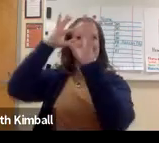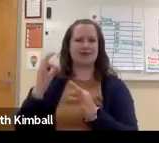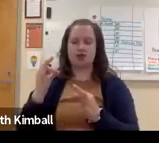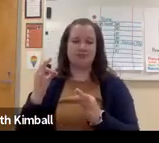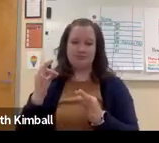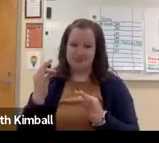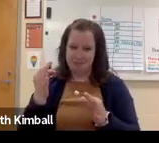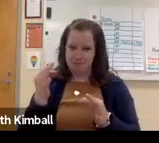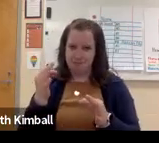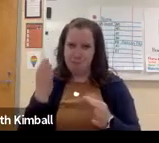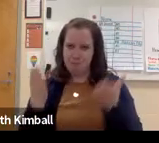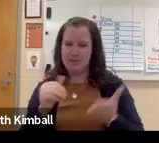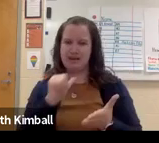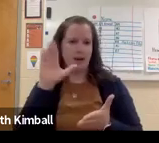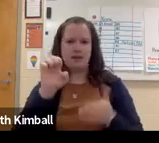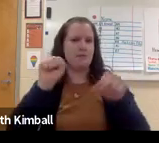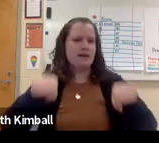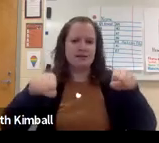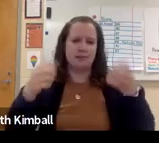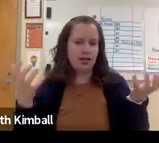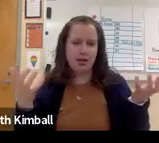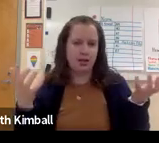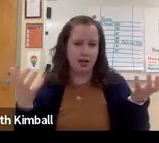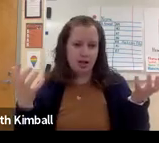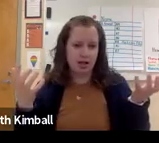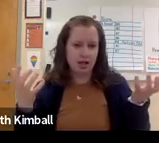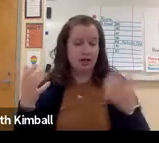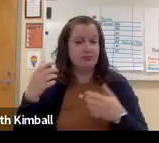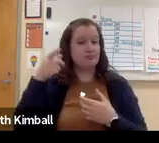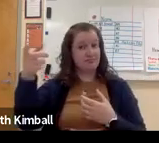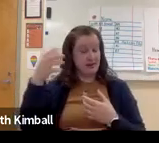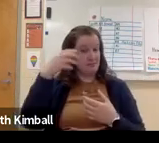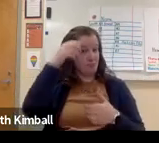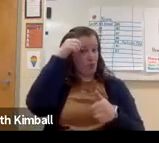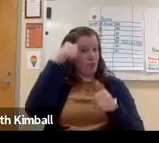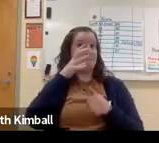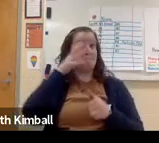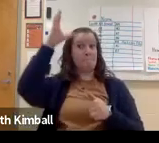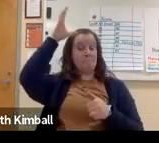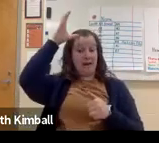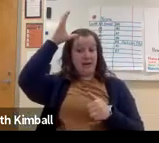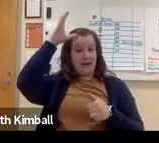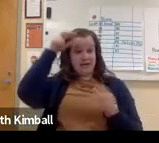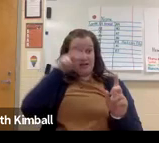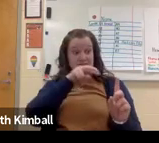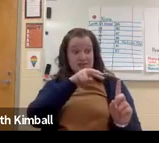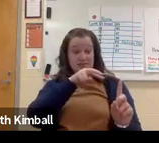What we see and consider as the best decision may not be possible.